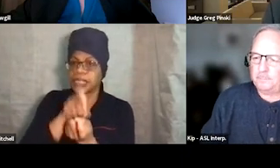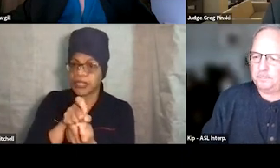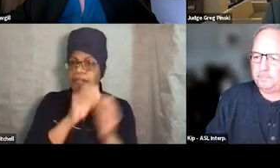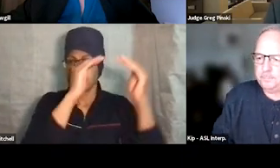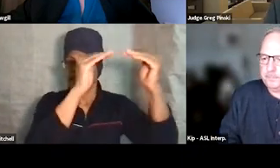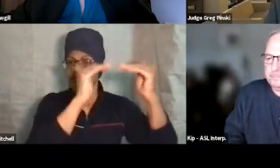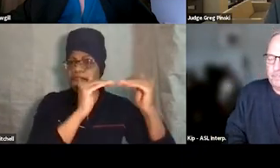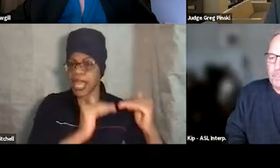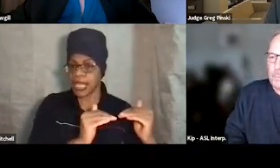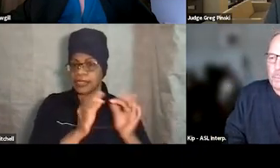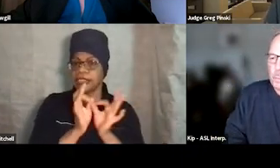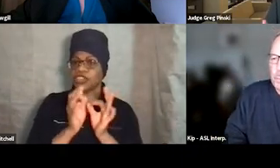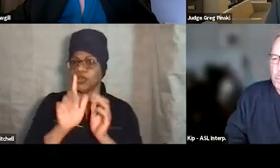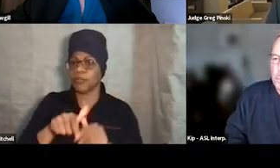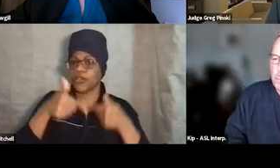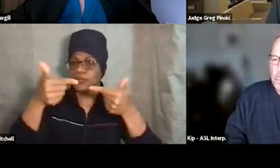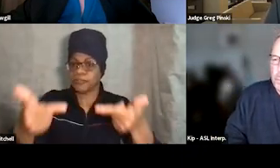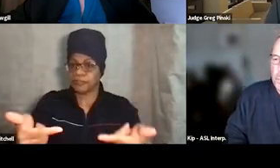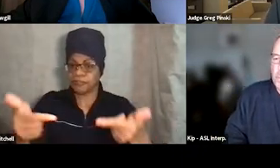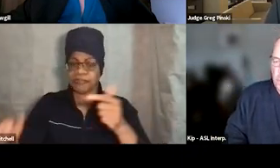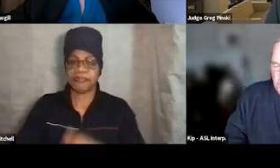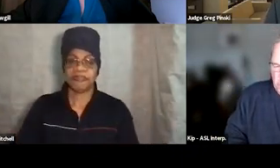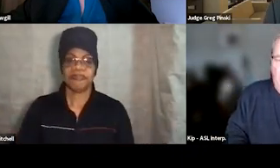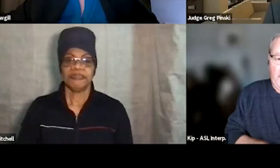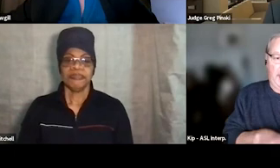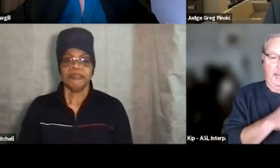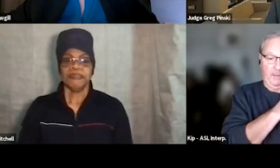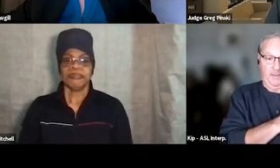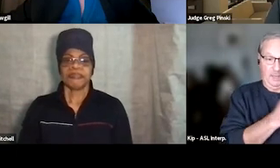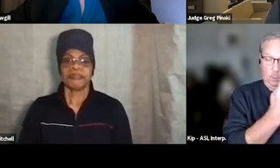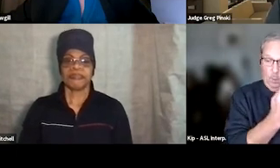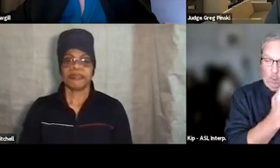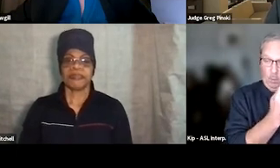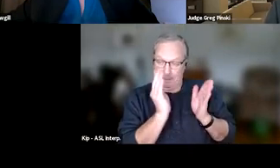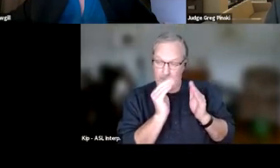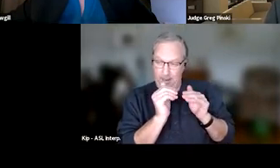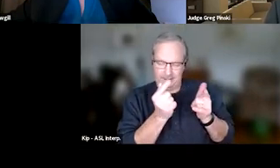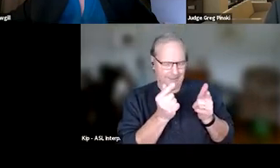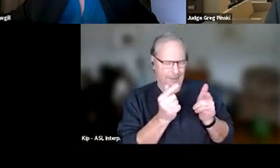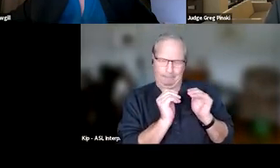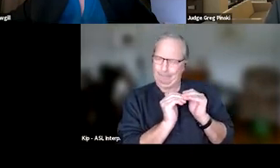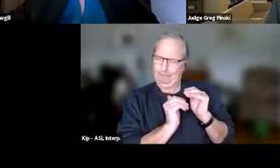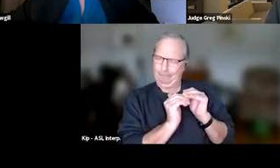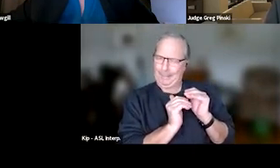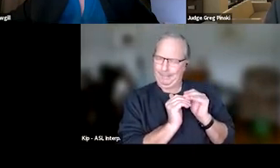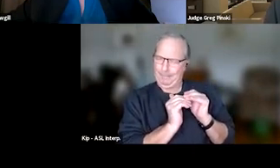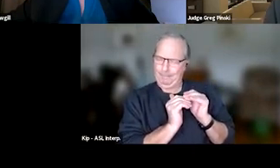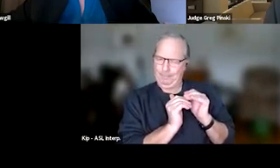Of course, in phase one, what we're expecting from participants is just the bare minimum. Attend, admit, and attempt.